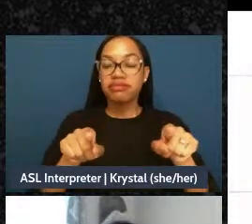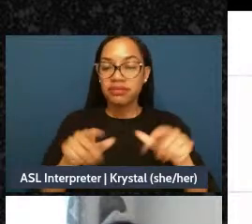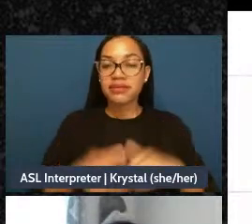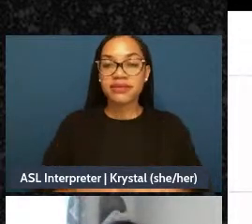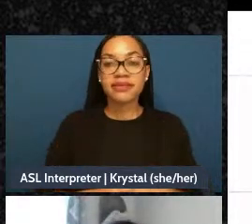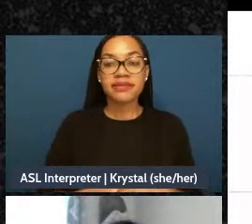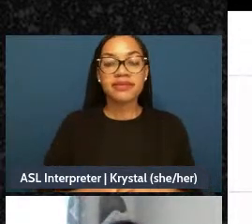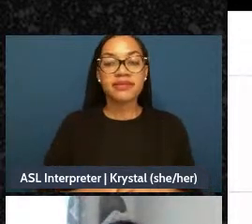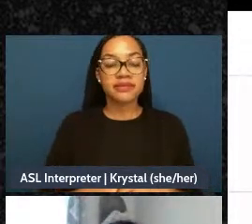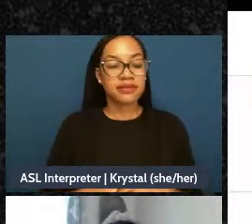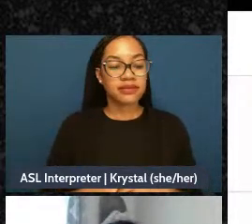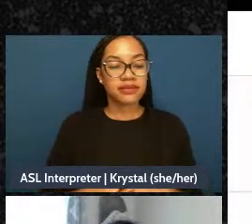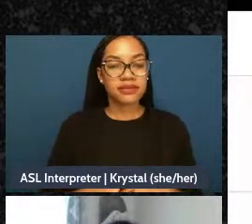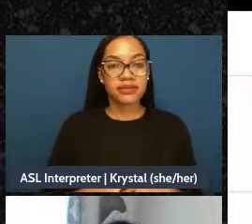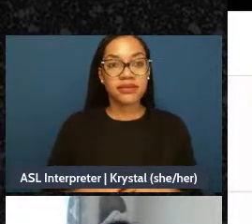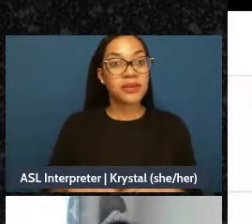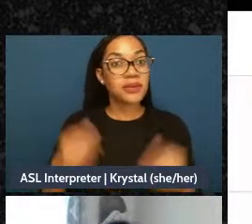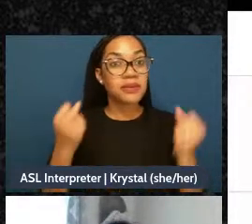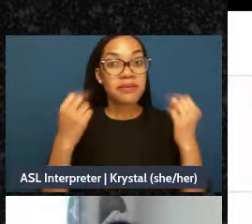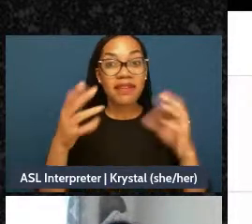Oh there's many, I'm very behind